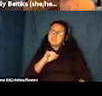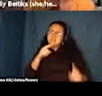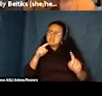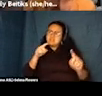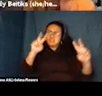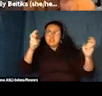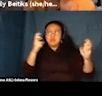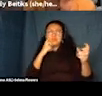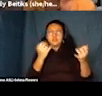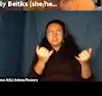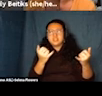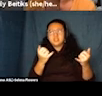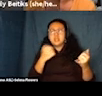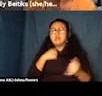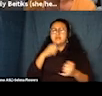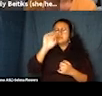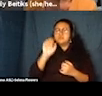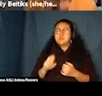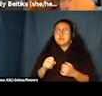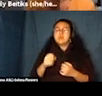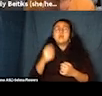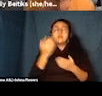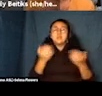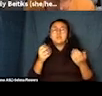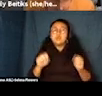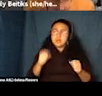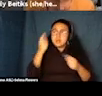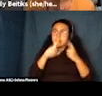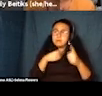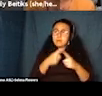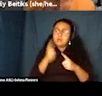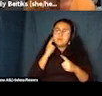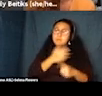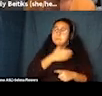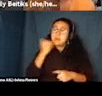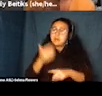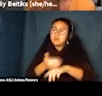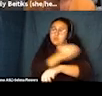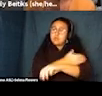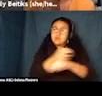thinking about to give better access to film festivals and Thomas is going to come and give great examples of